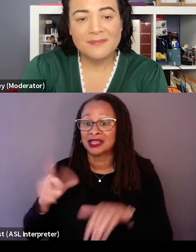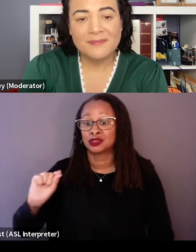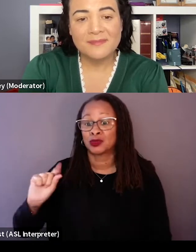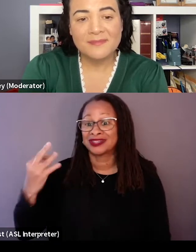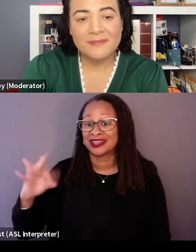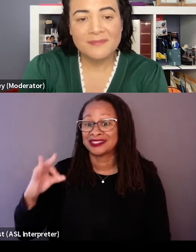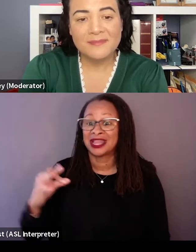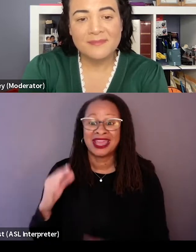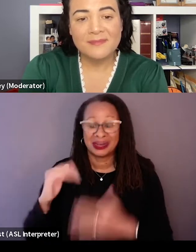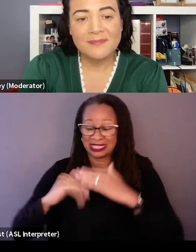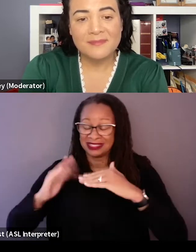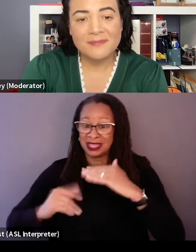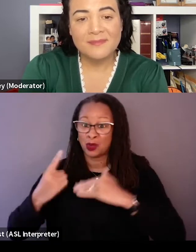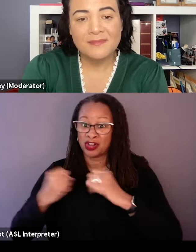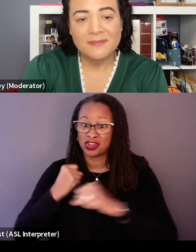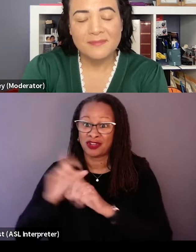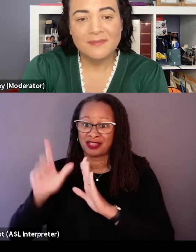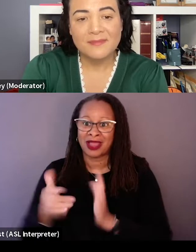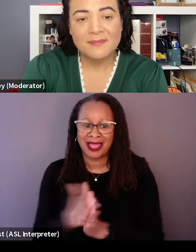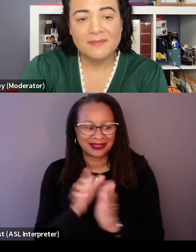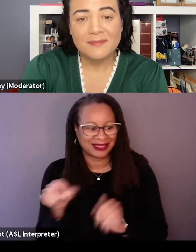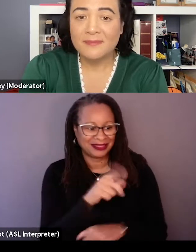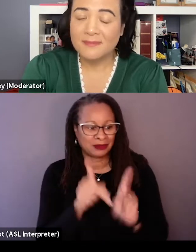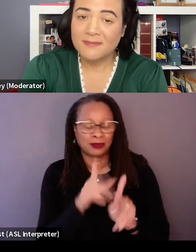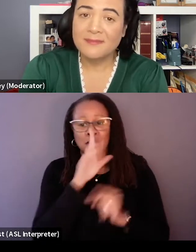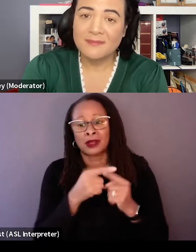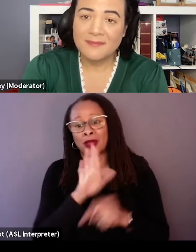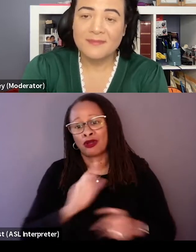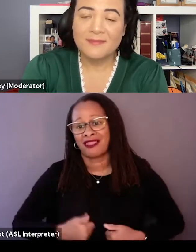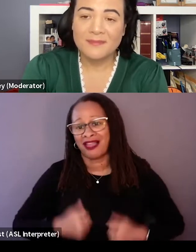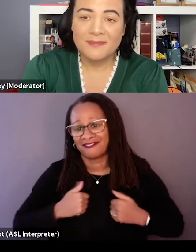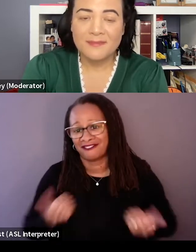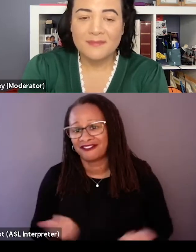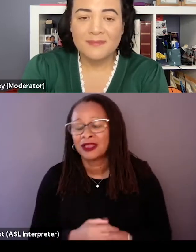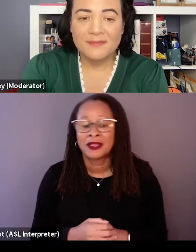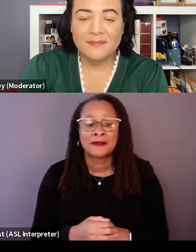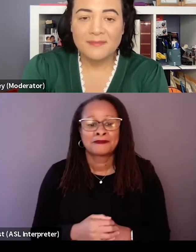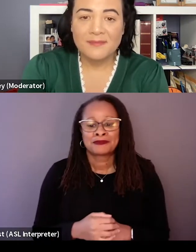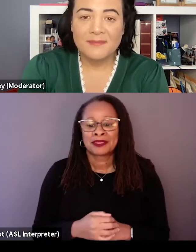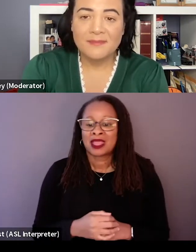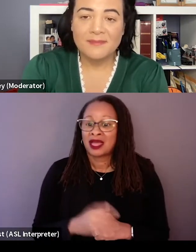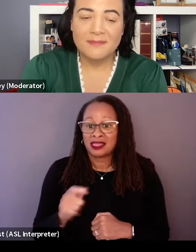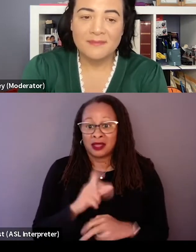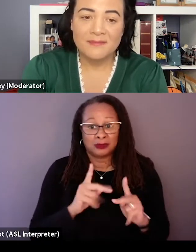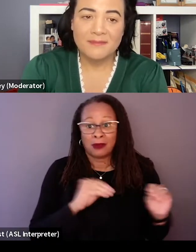asking these people to talk about her life. And so they moved very quickly on from mission to mission.